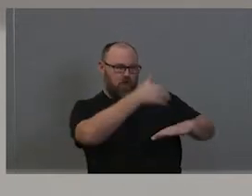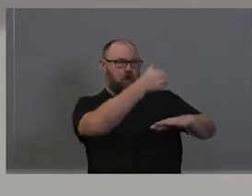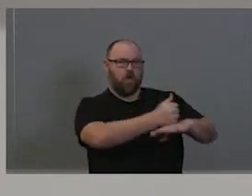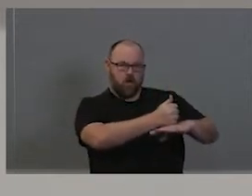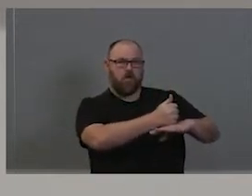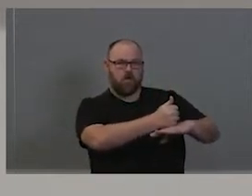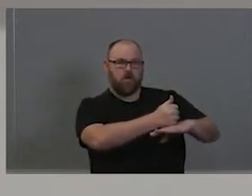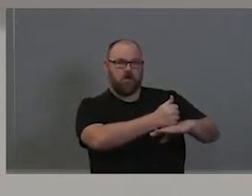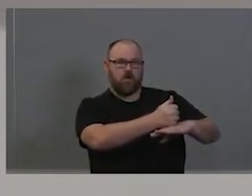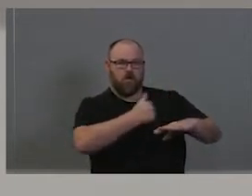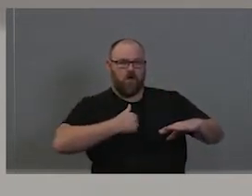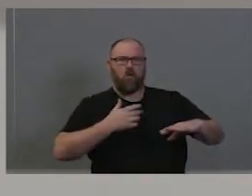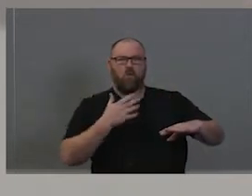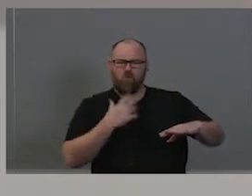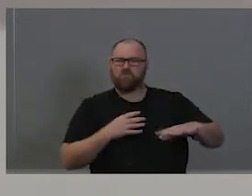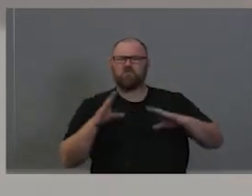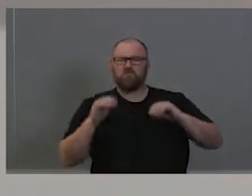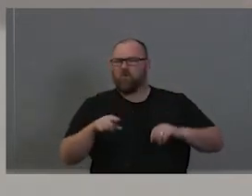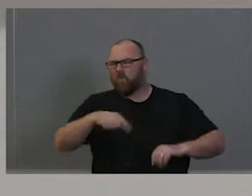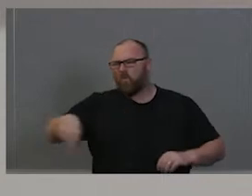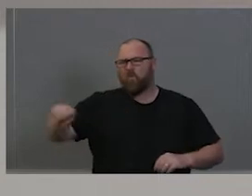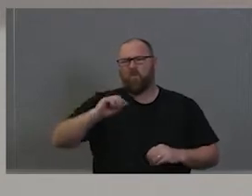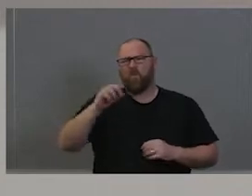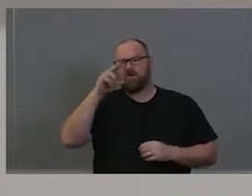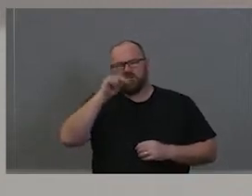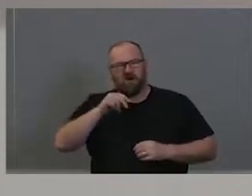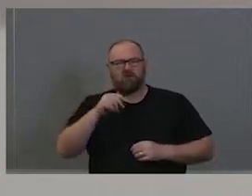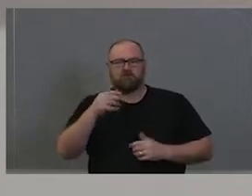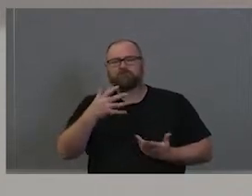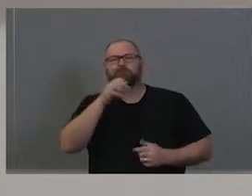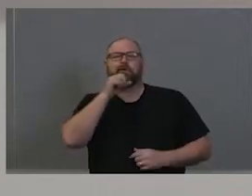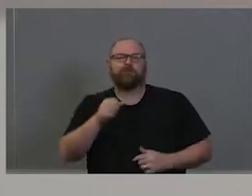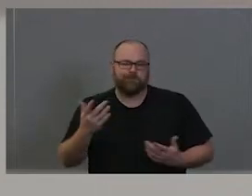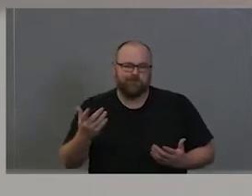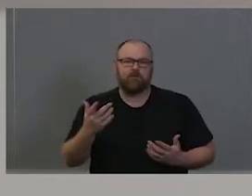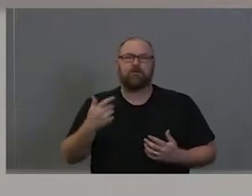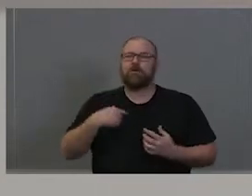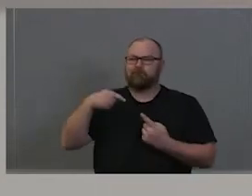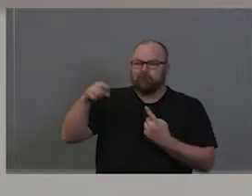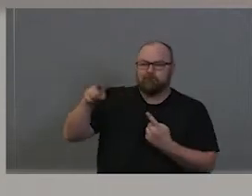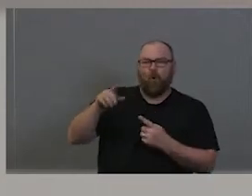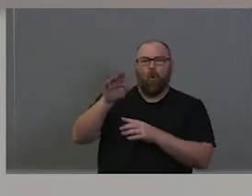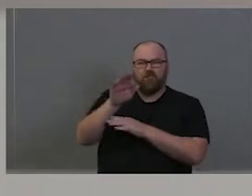stop sending their young men in those days overseas on a long and perilous journey